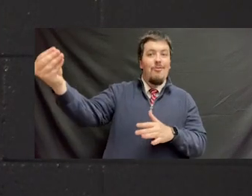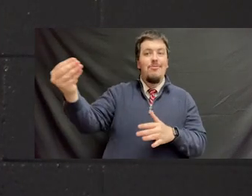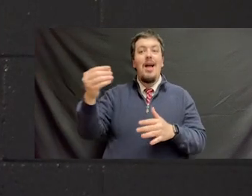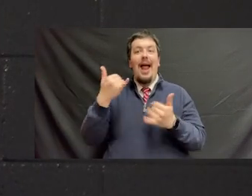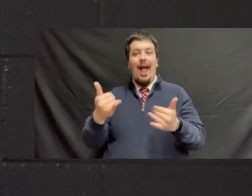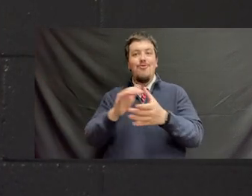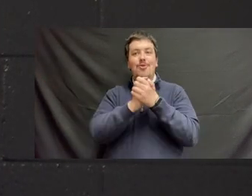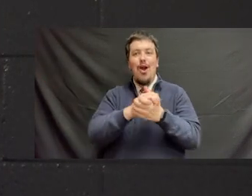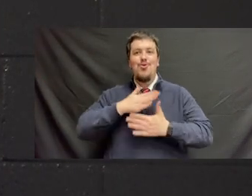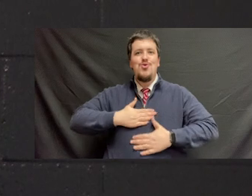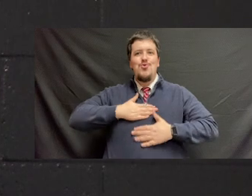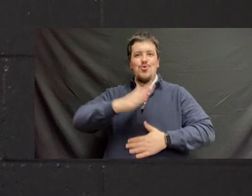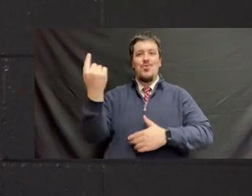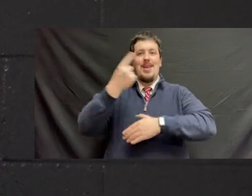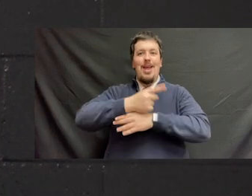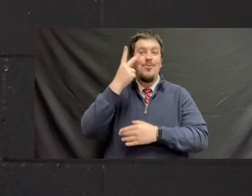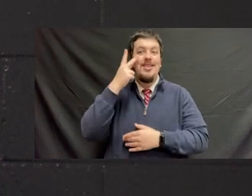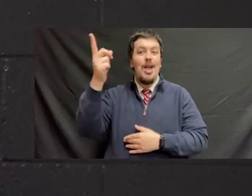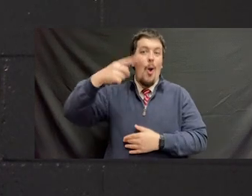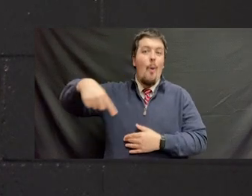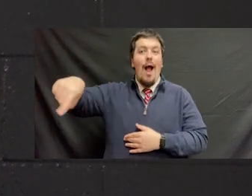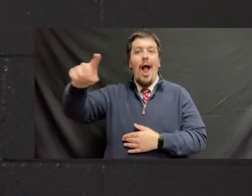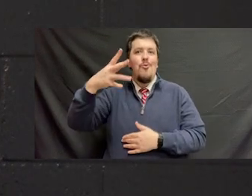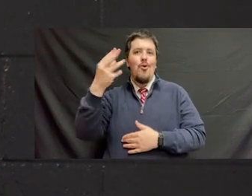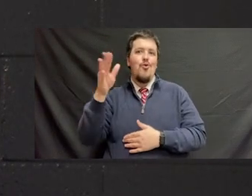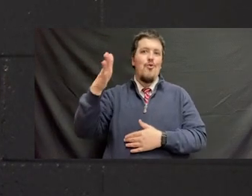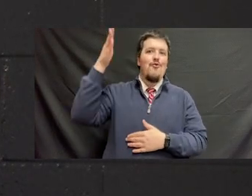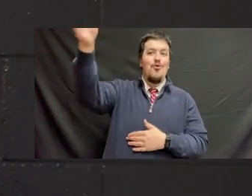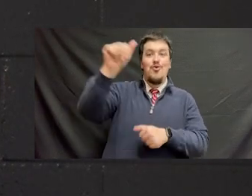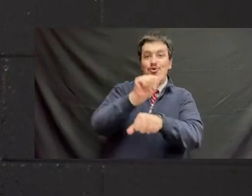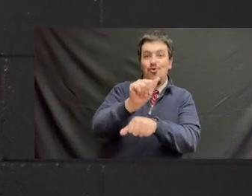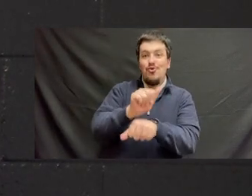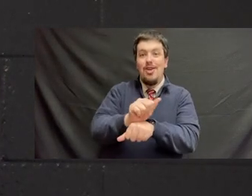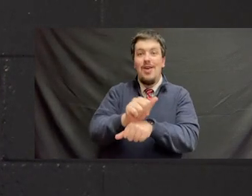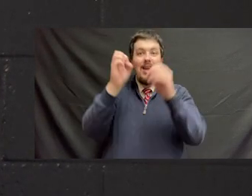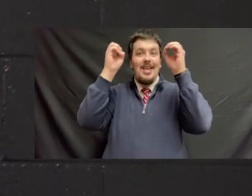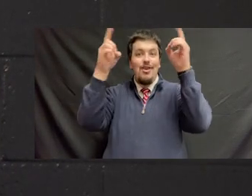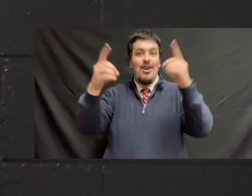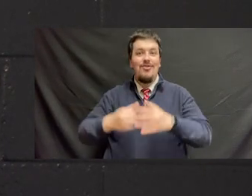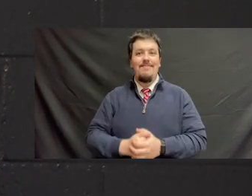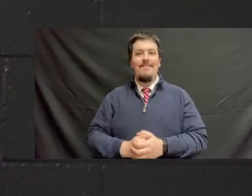so congratulations and enjoy your day. And we'll see you around as you go on into your future careers and education.